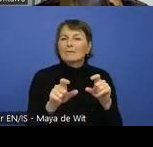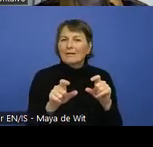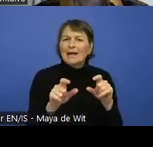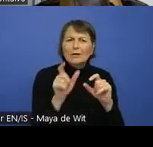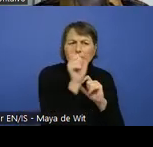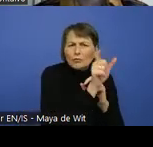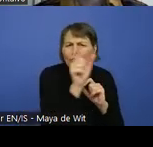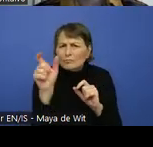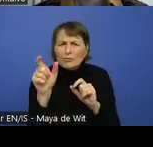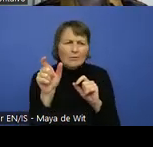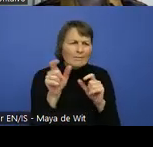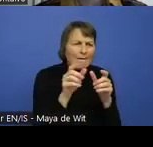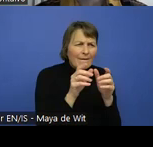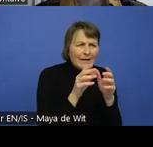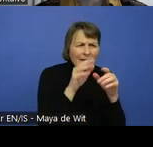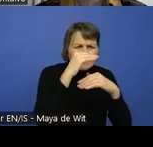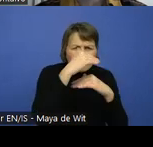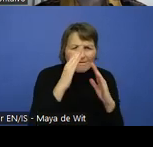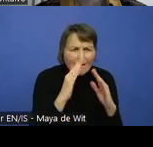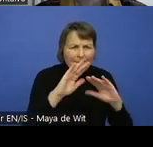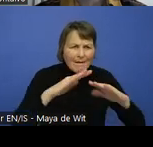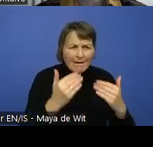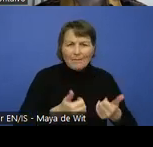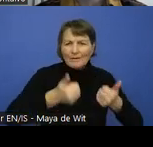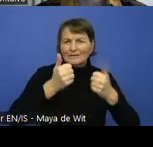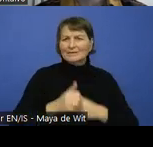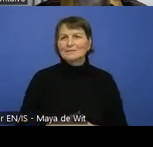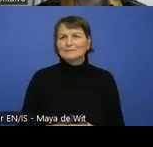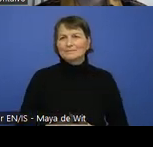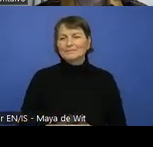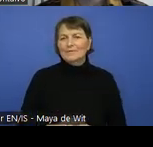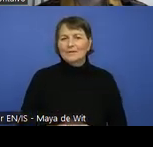The structure goes through the different structural elements.